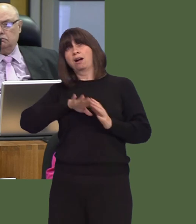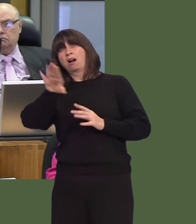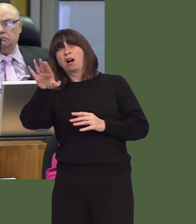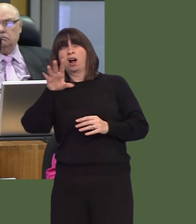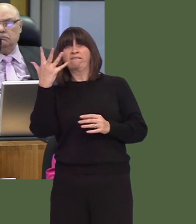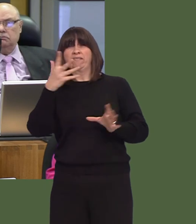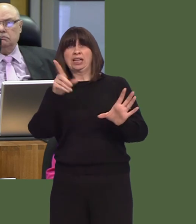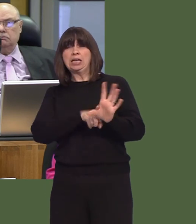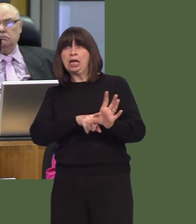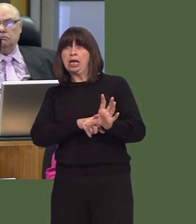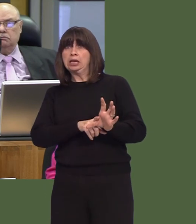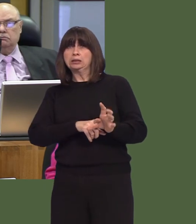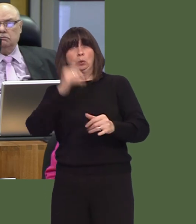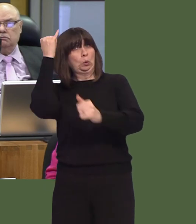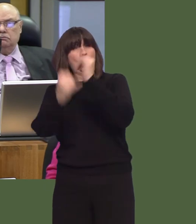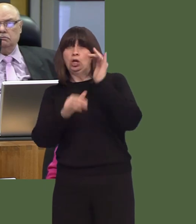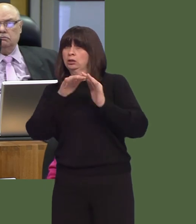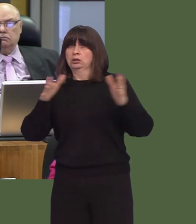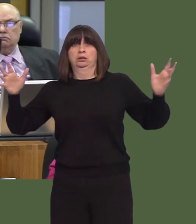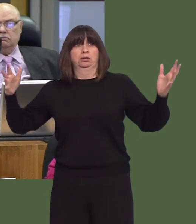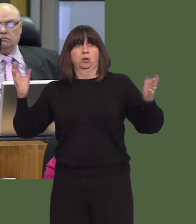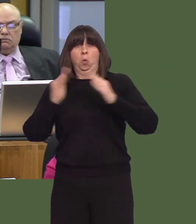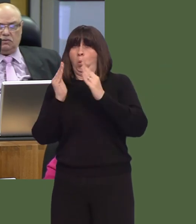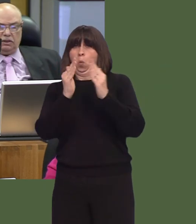20-year crisis if we don't start building many, many more homes.